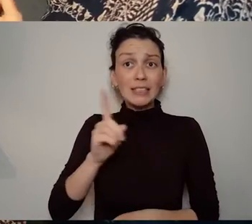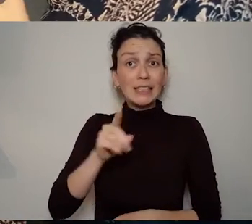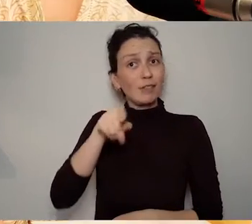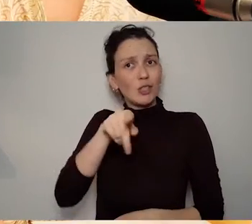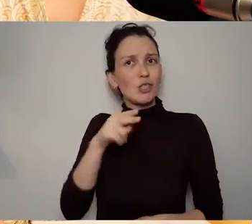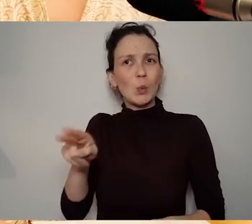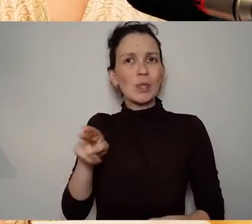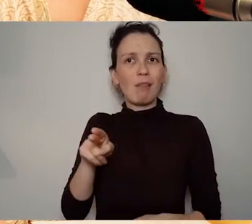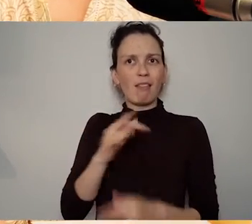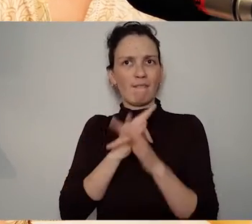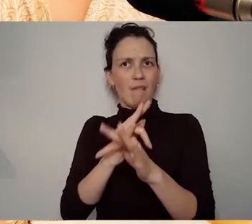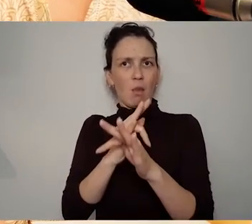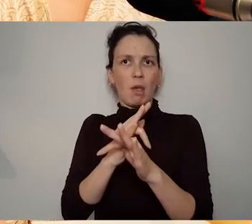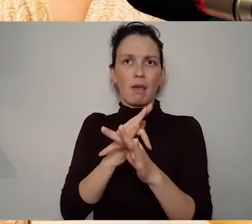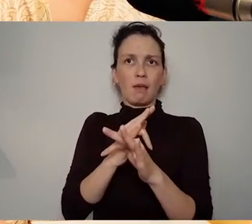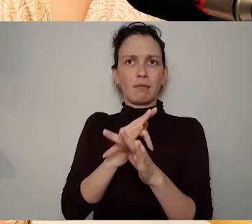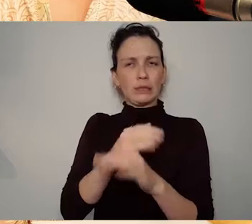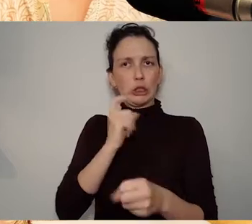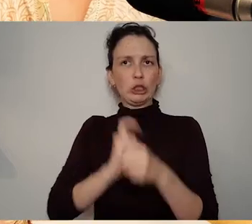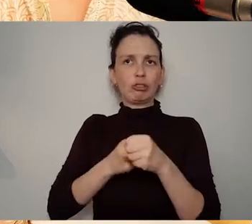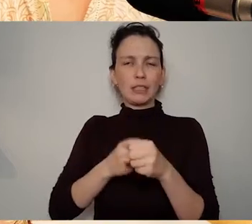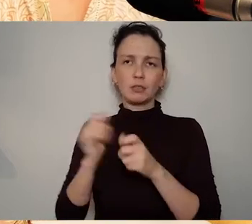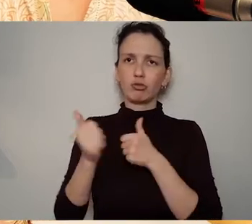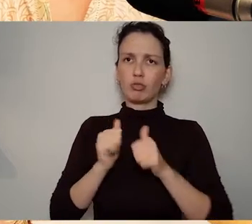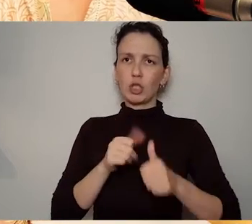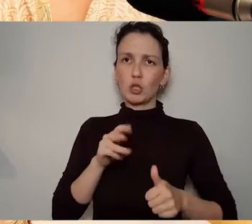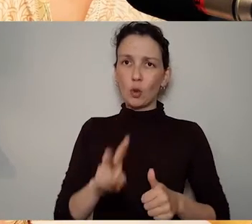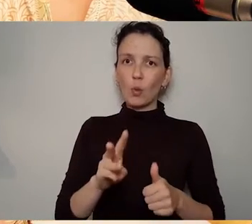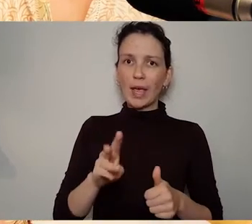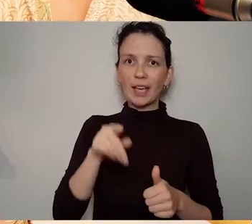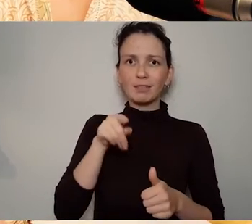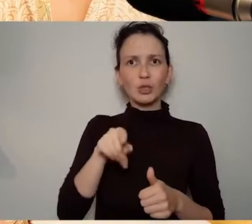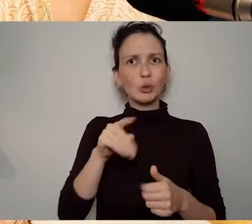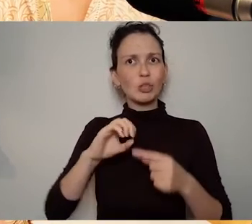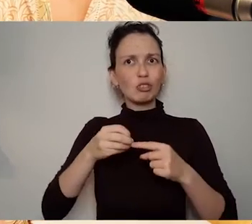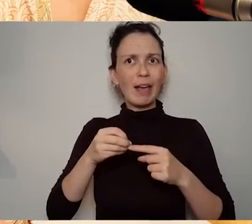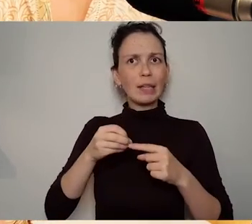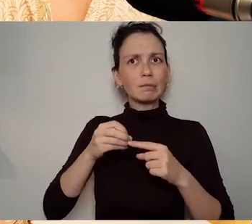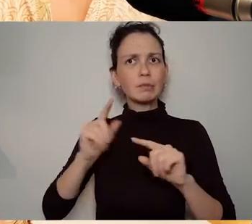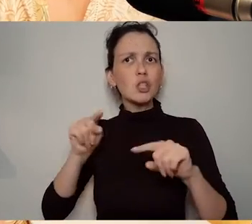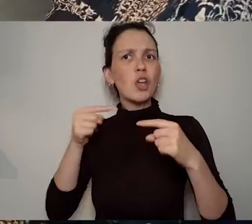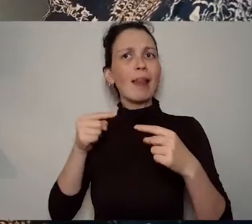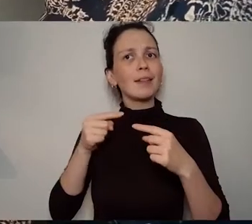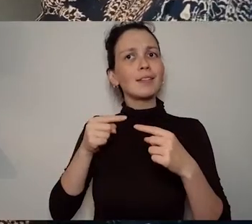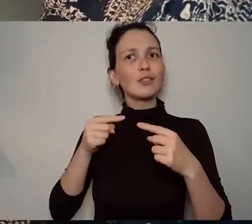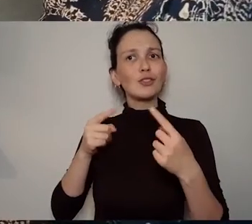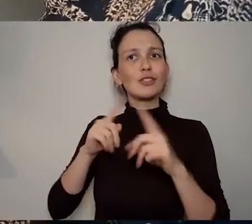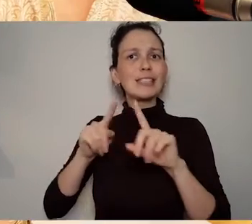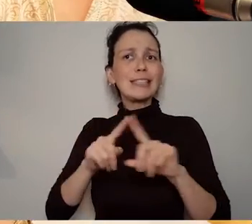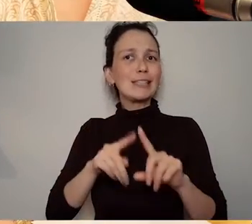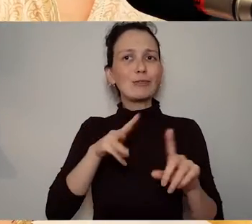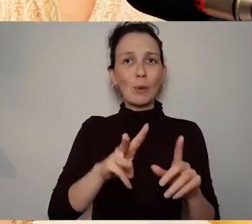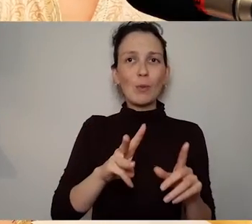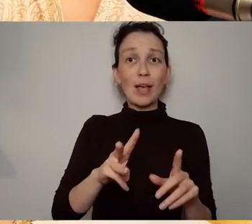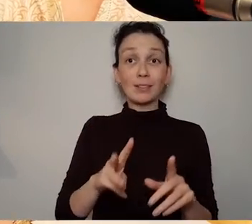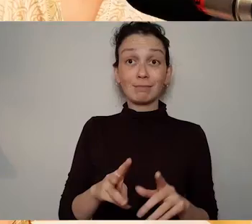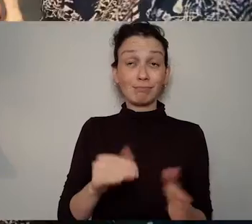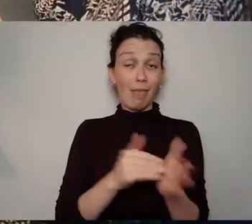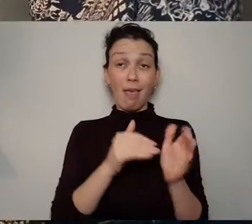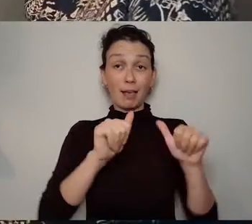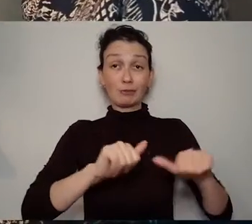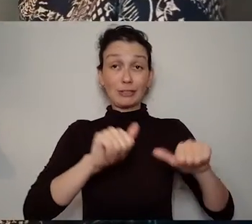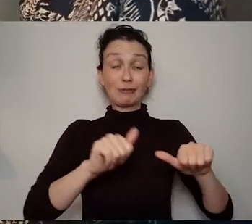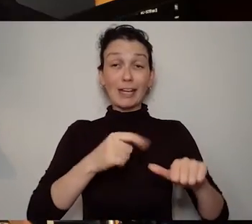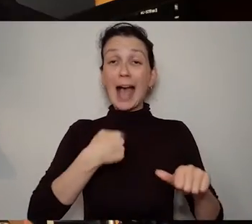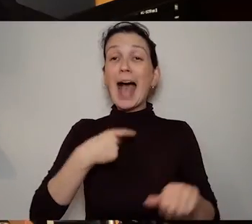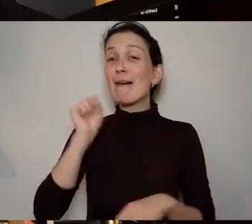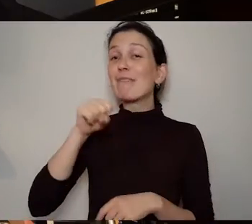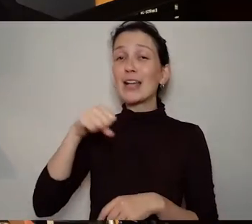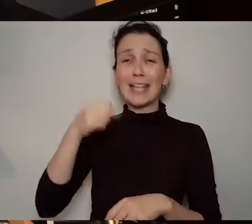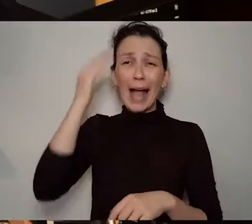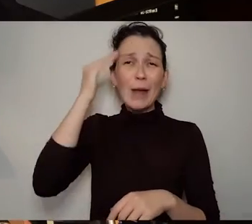Absolutely I'm just nodding away. Podcasts don't capture the nodding that happens.